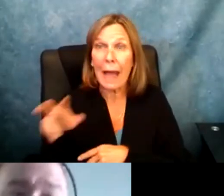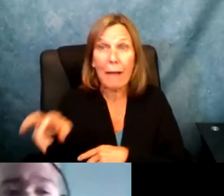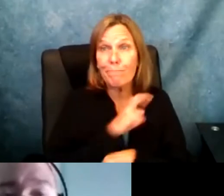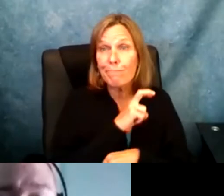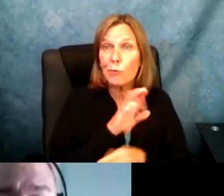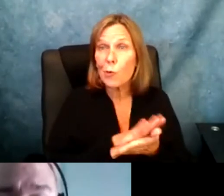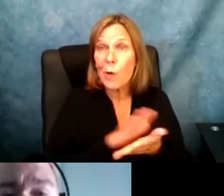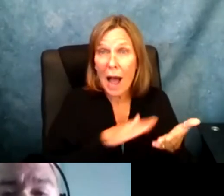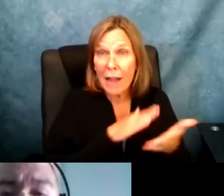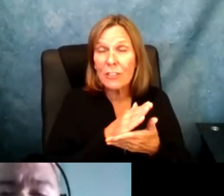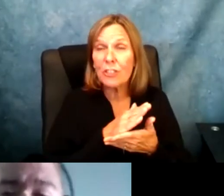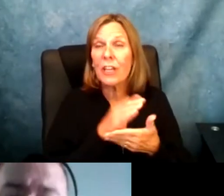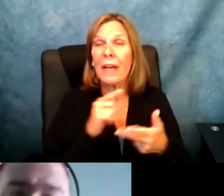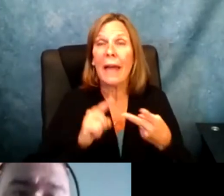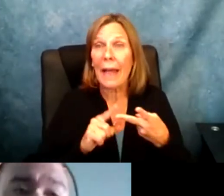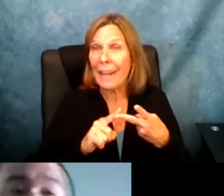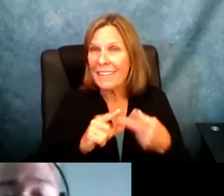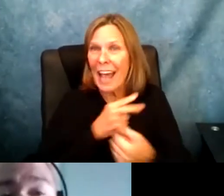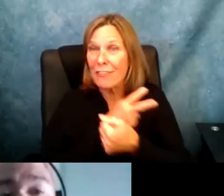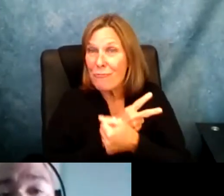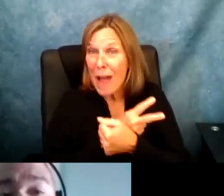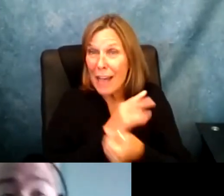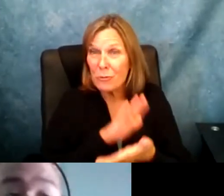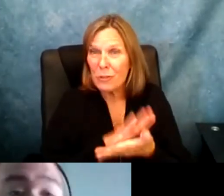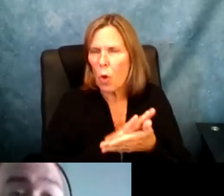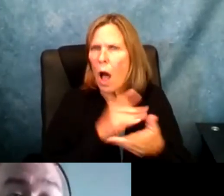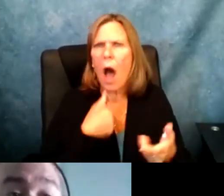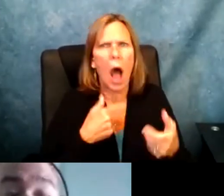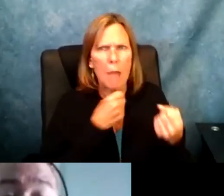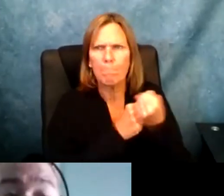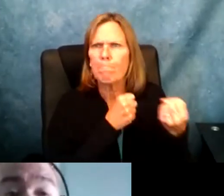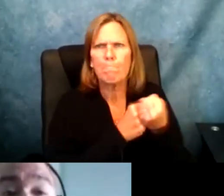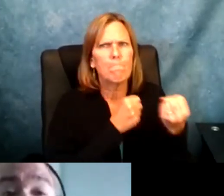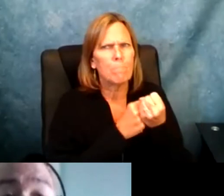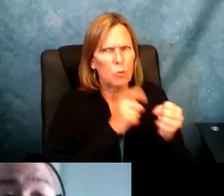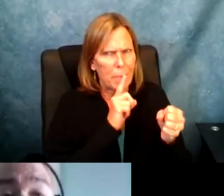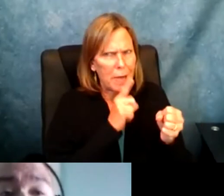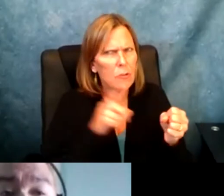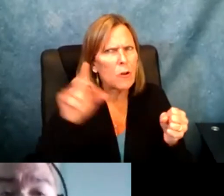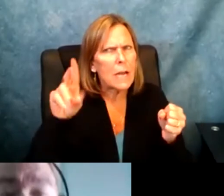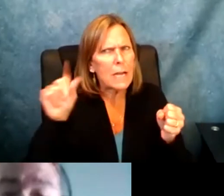to watch as accessibility grew and laws changed and many things changed for the better. As I moved to college and graduate school, I